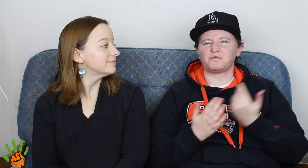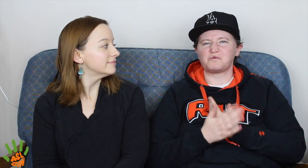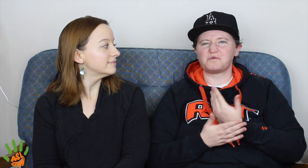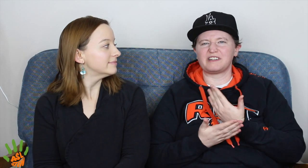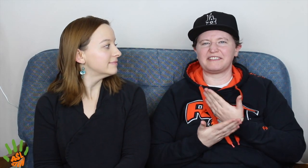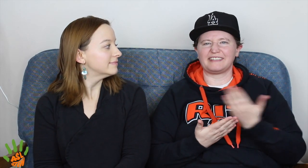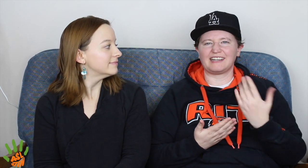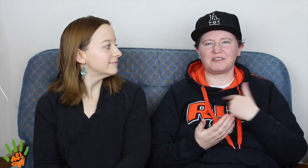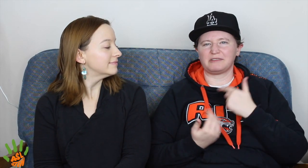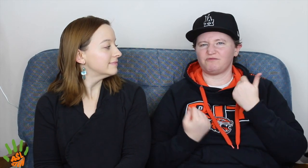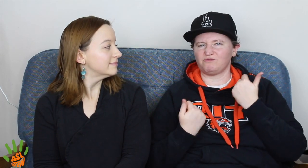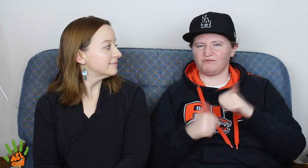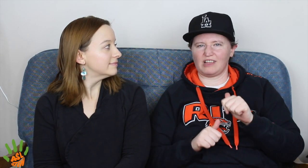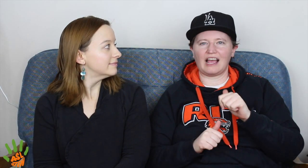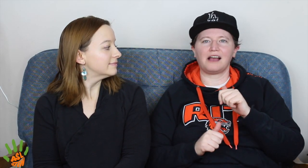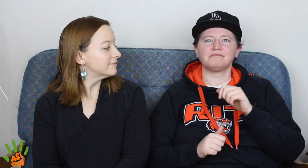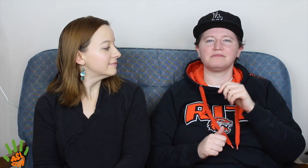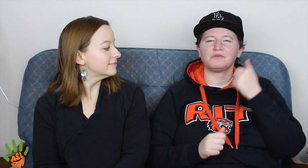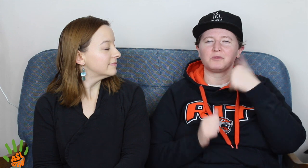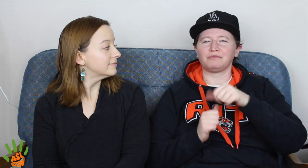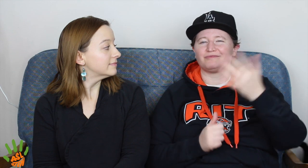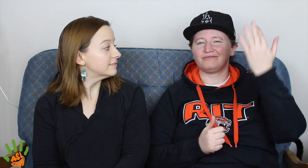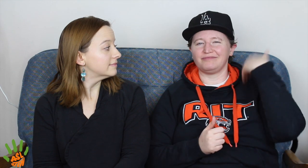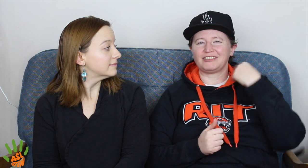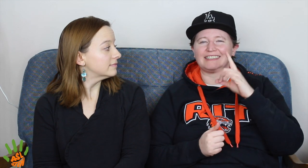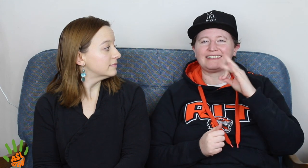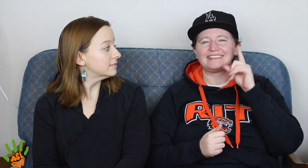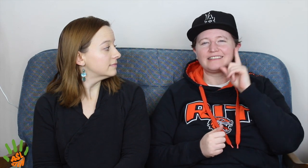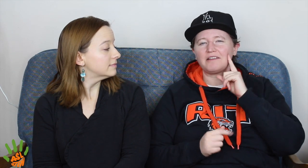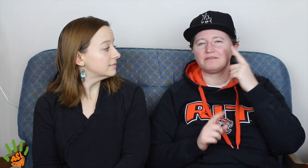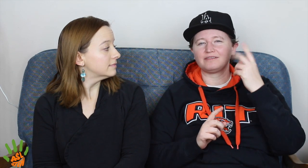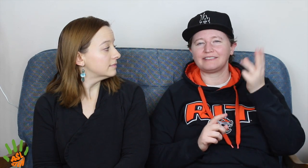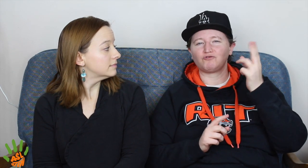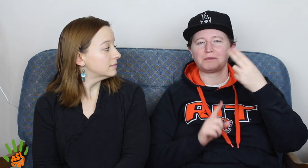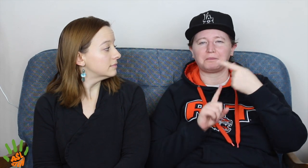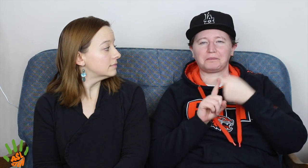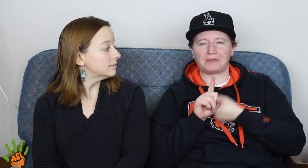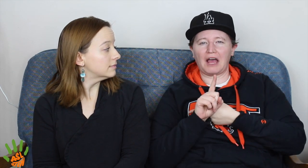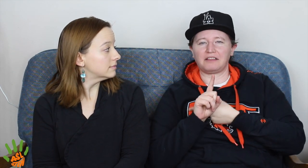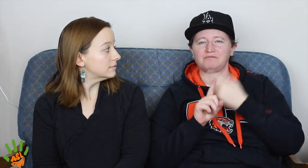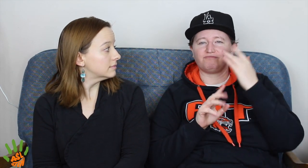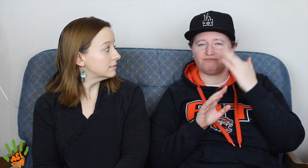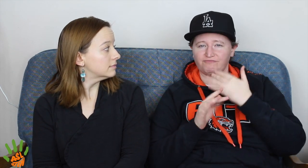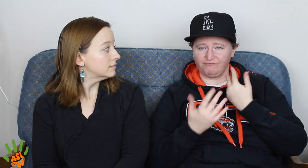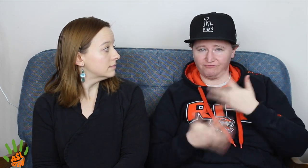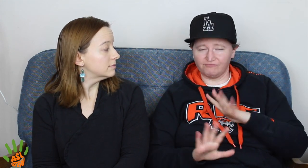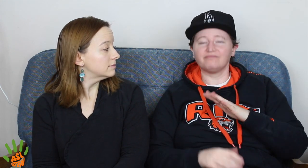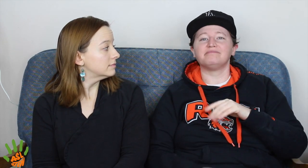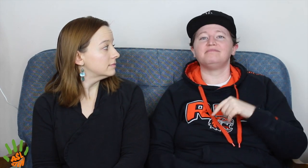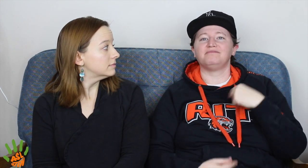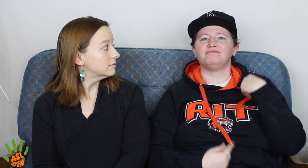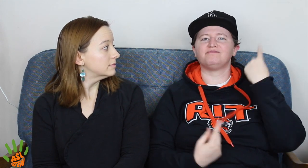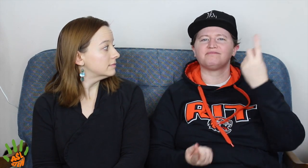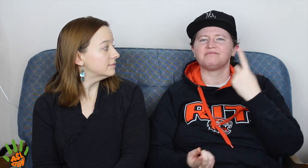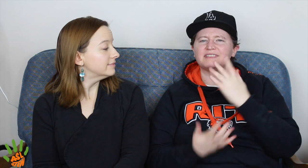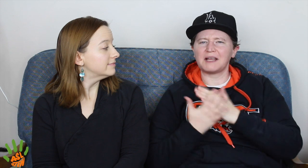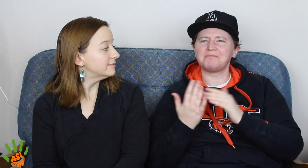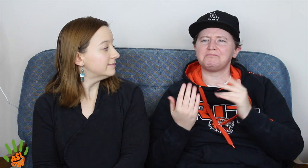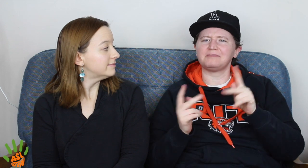[JE] So, this is kind of a new thing that we're trying out. I don't know if you remember, but before we had Deaf history month.